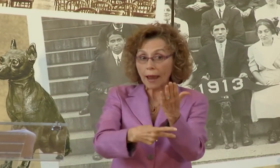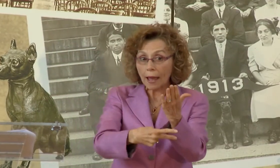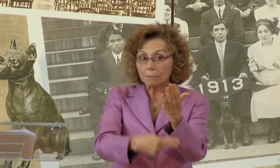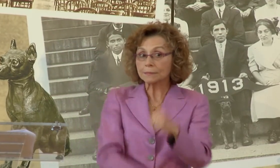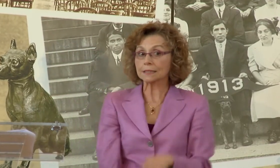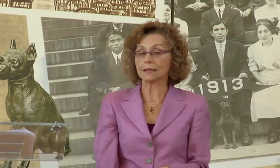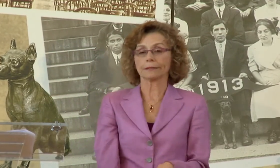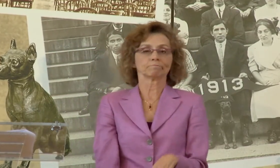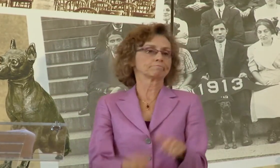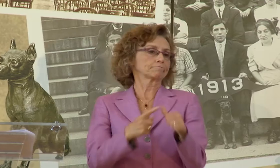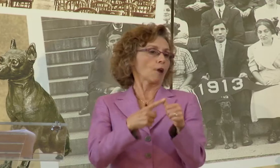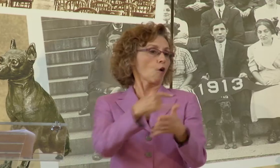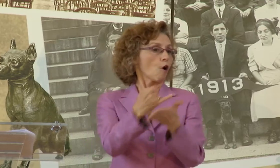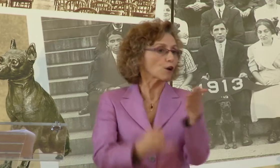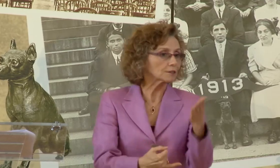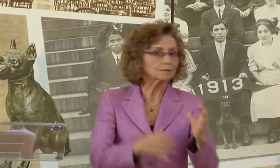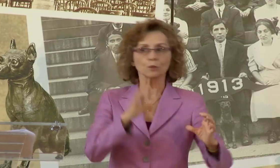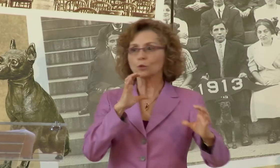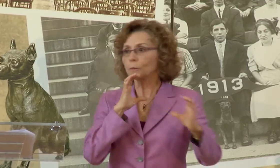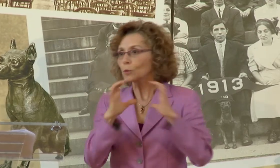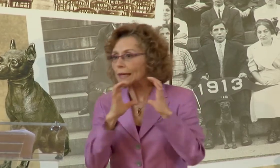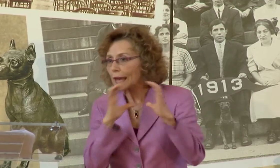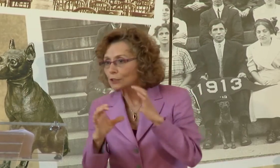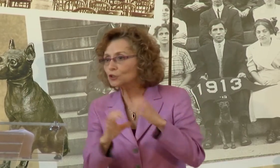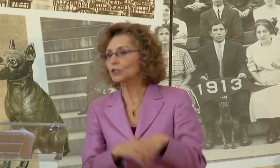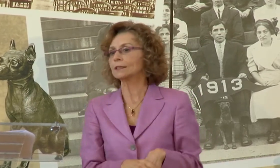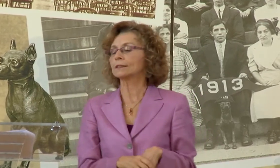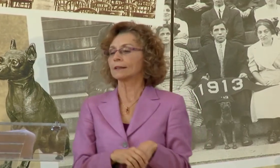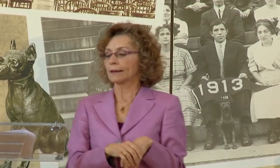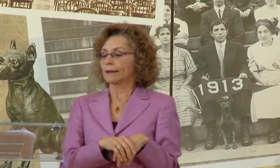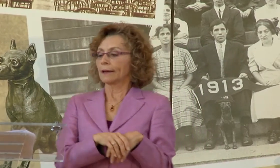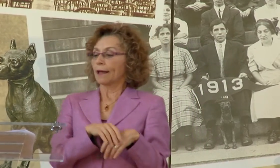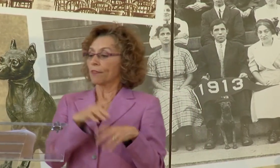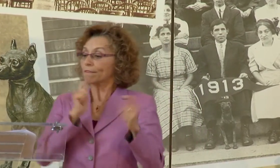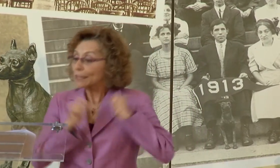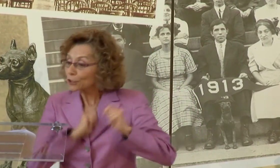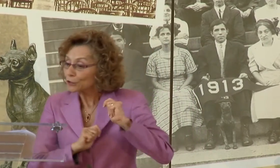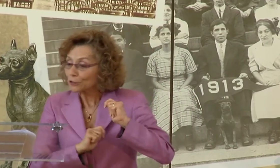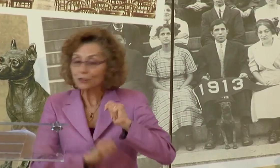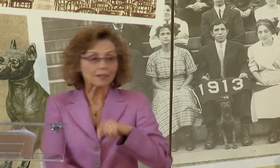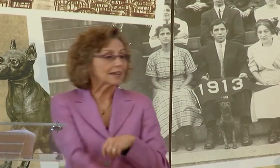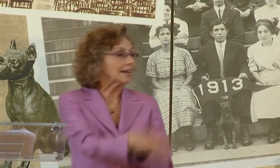OUR CURRENT ACADEMIC PROGRAMS INCLUDING ART COMMUNICATION,